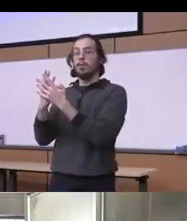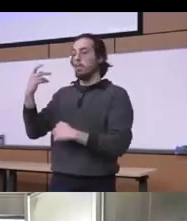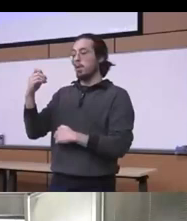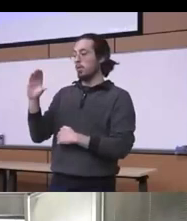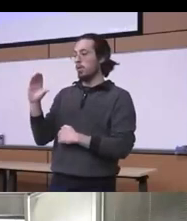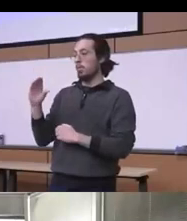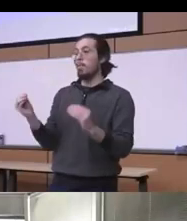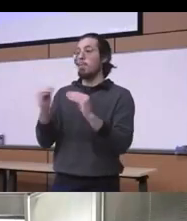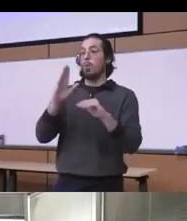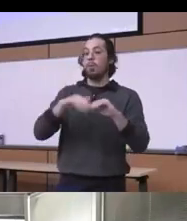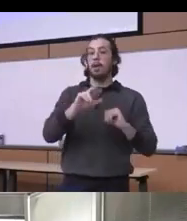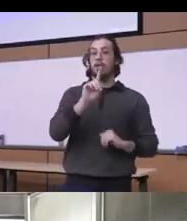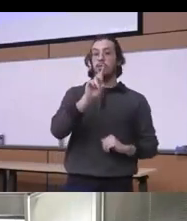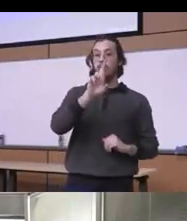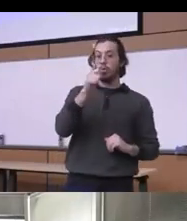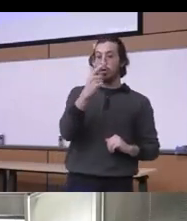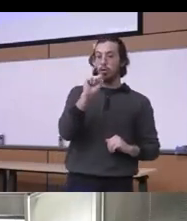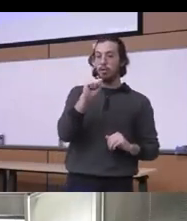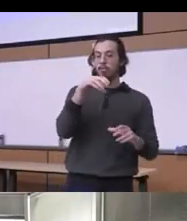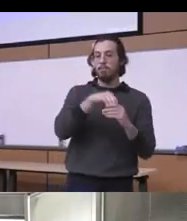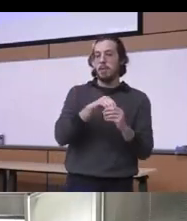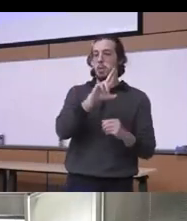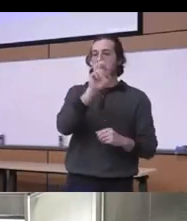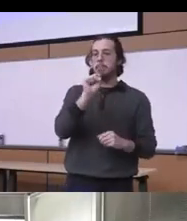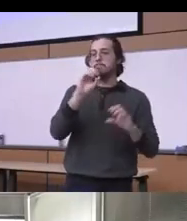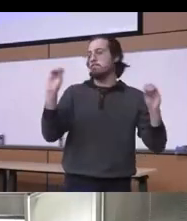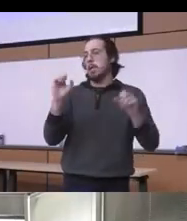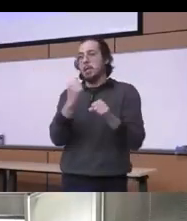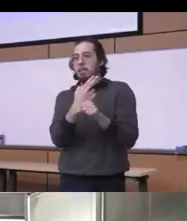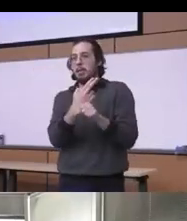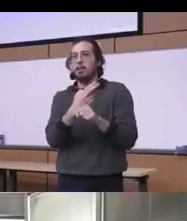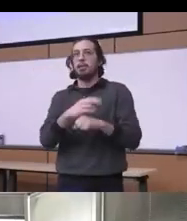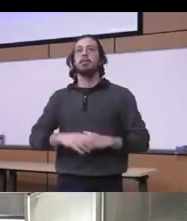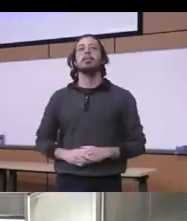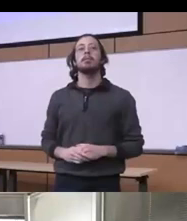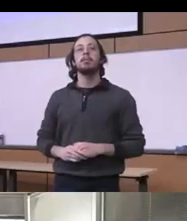and as you see also from the second quotation that every system of Injustice depends on the